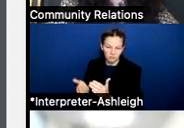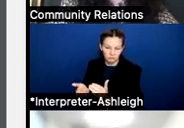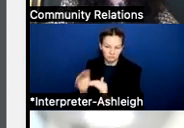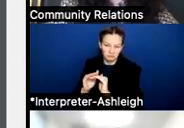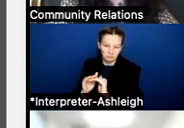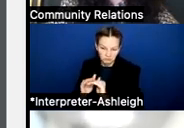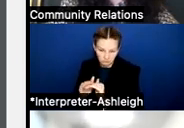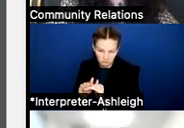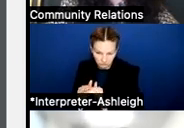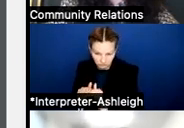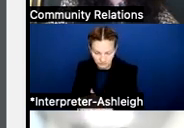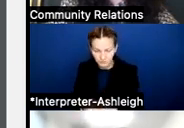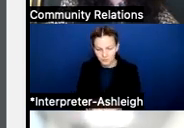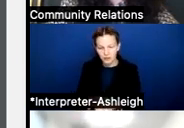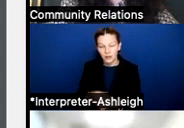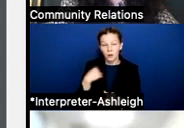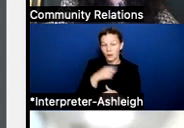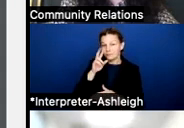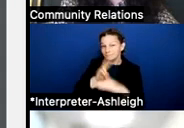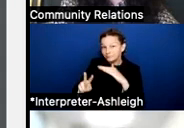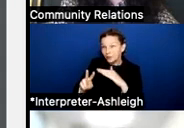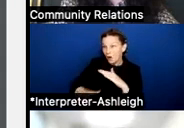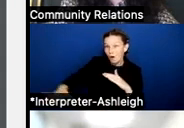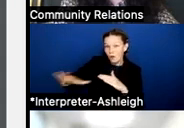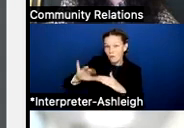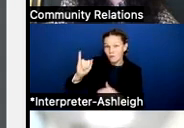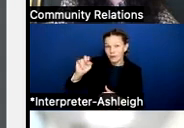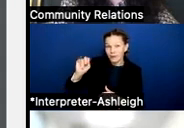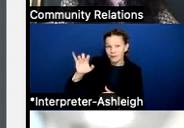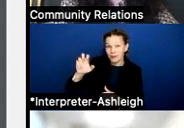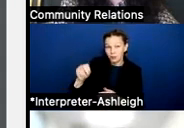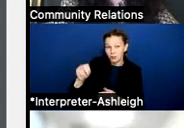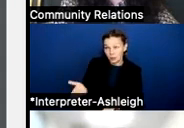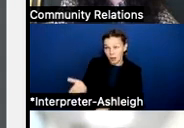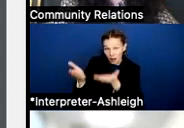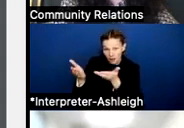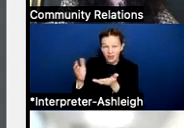To match the projected inflation rate, it will require an increase of approximately $900 to the base of allotment,